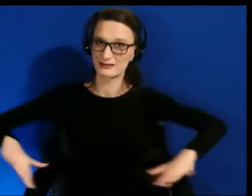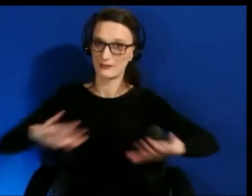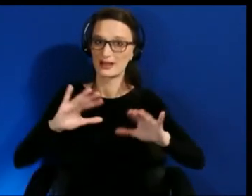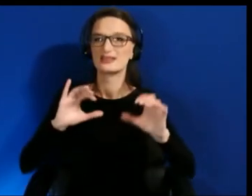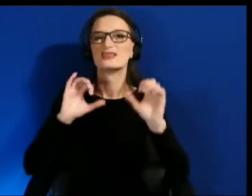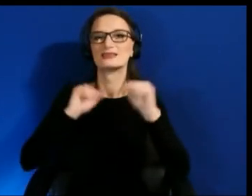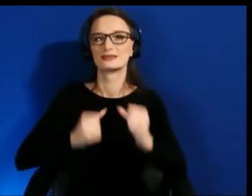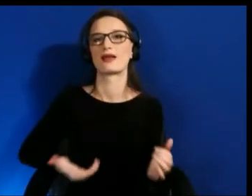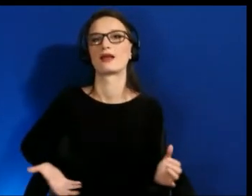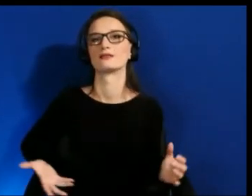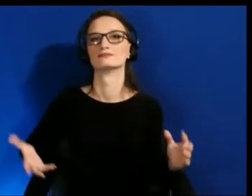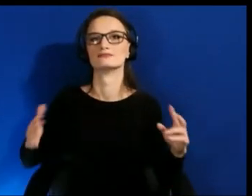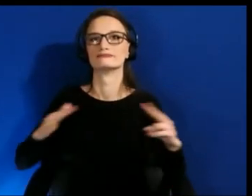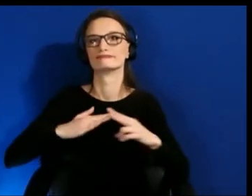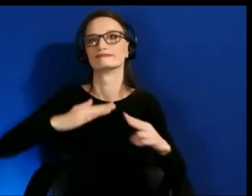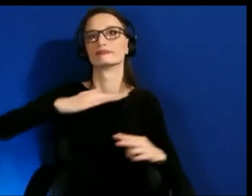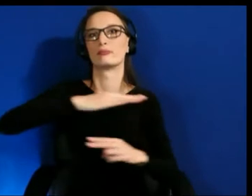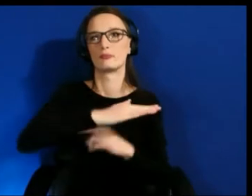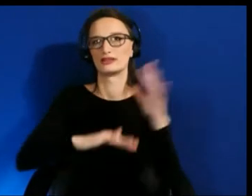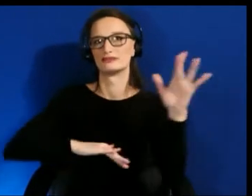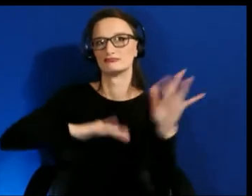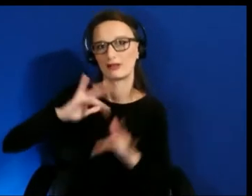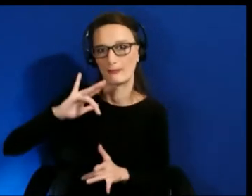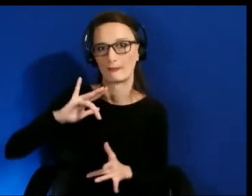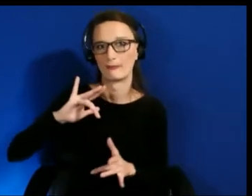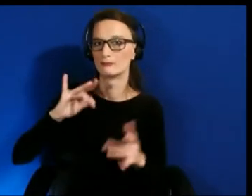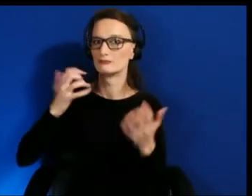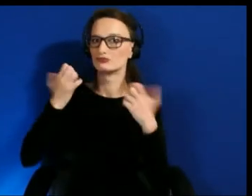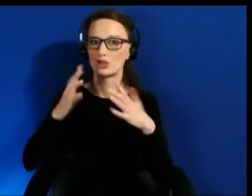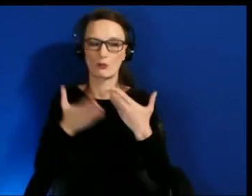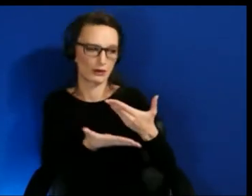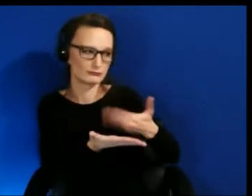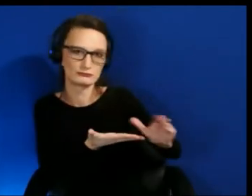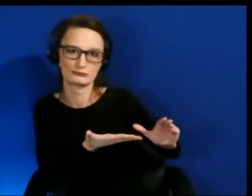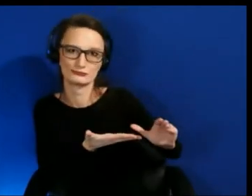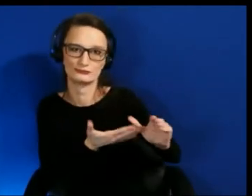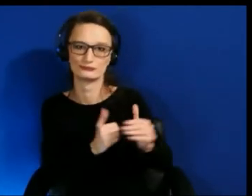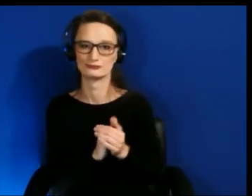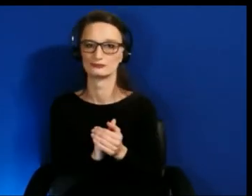So that we're not having this exclusion. And it's not just from a disability perspective either.